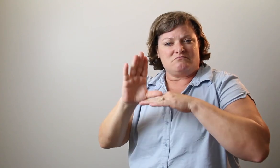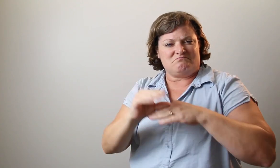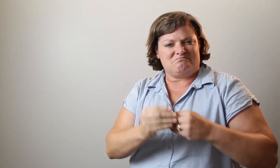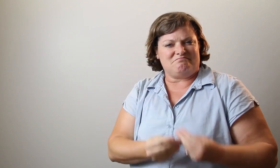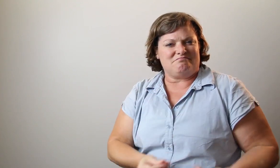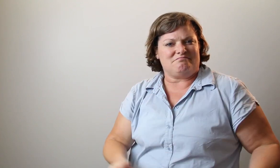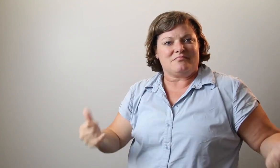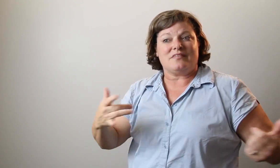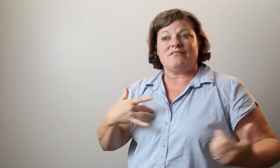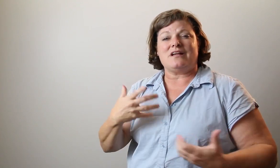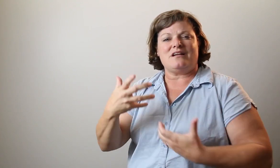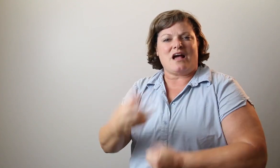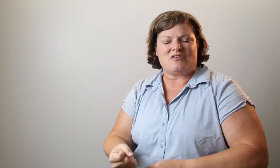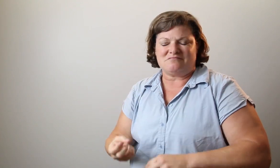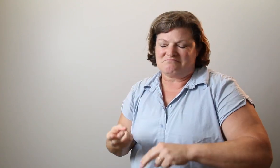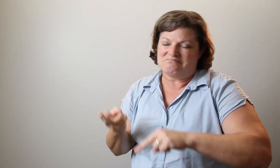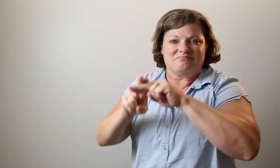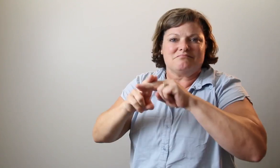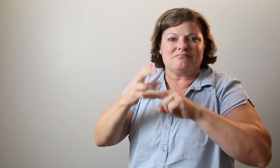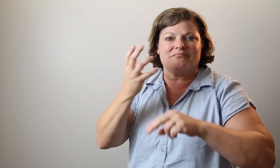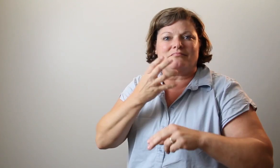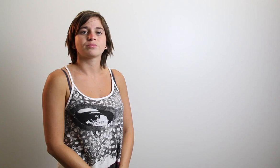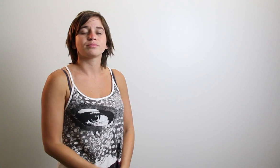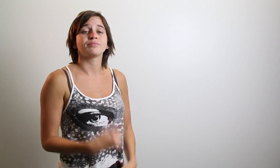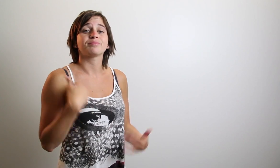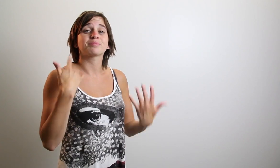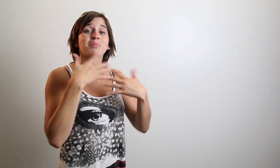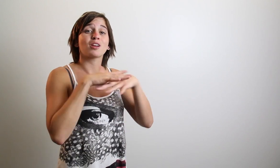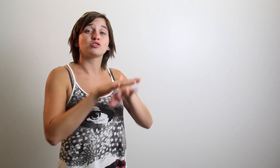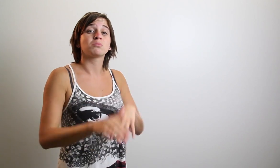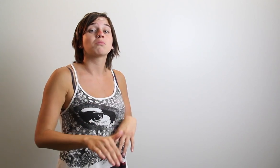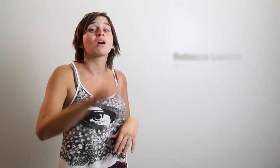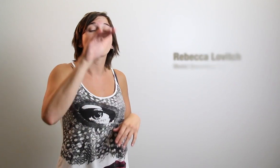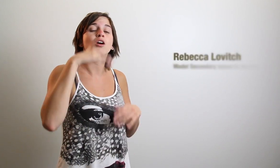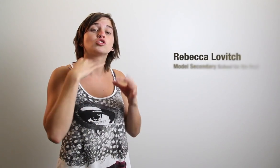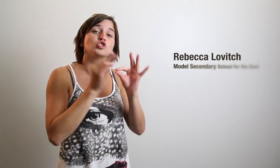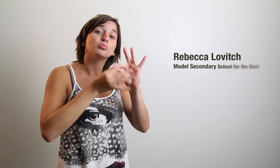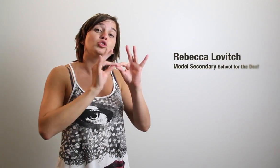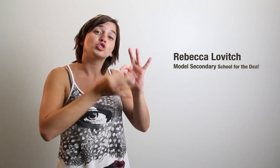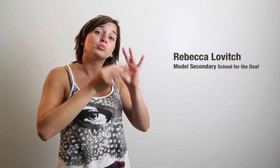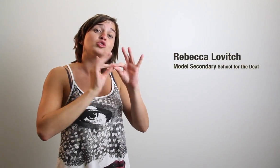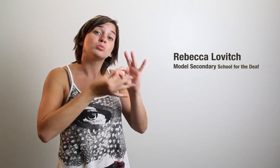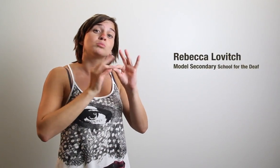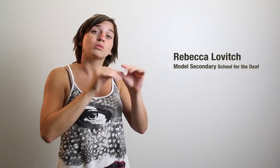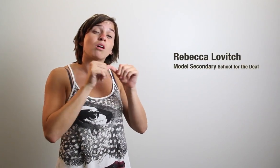overcome my stage fright. I attended a public school with lots of interpreters. Once in a while, the interpreter would miss and there